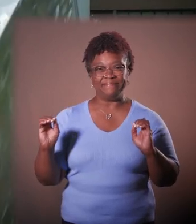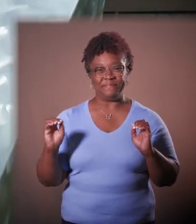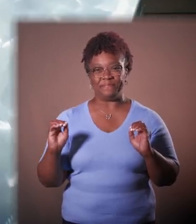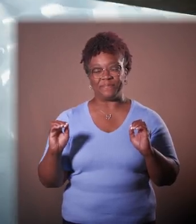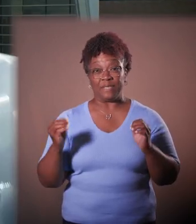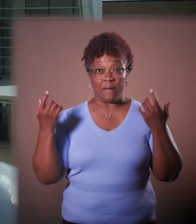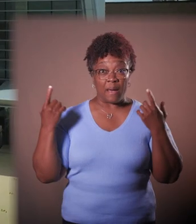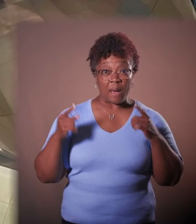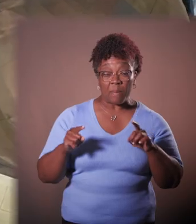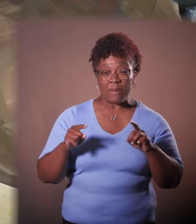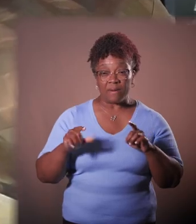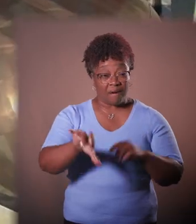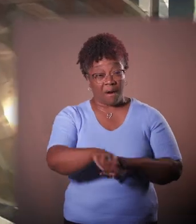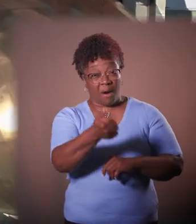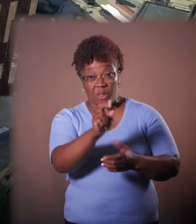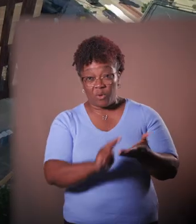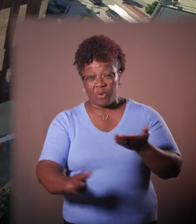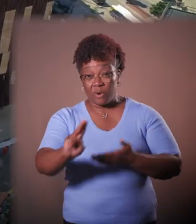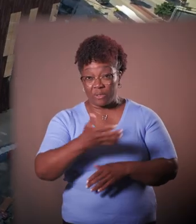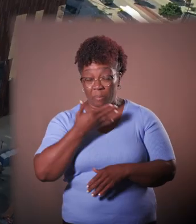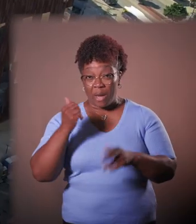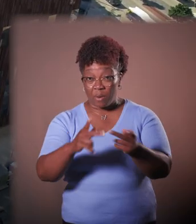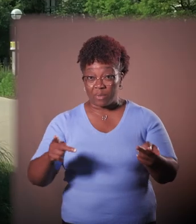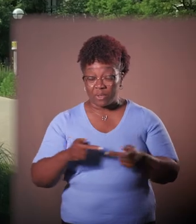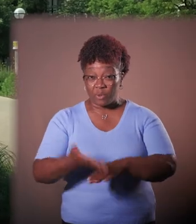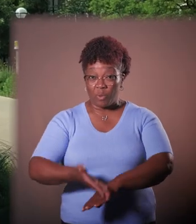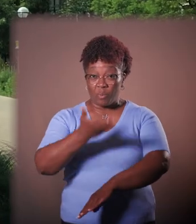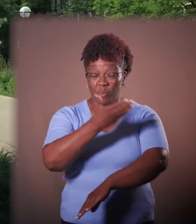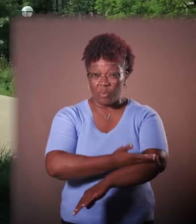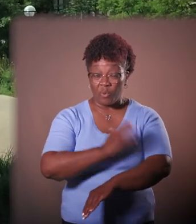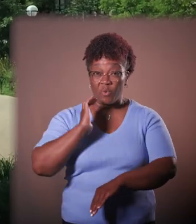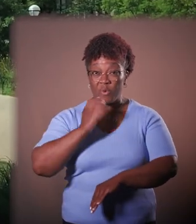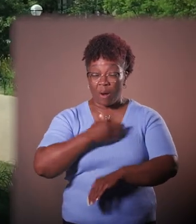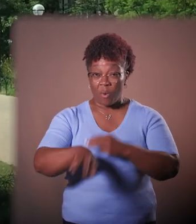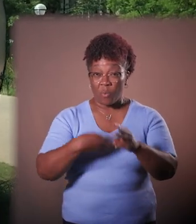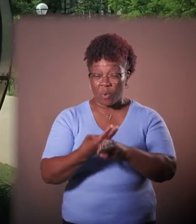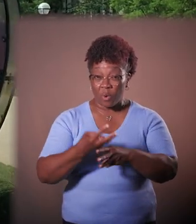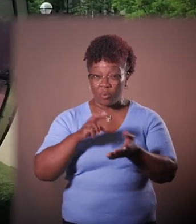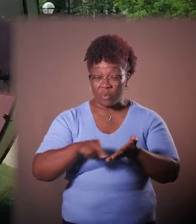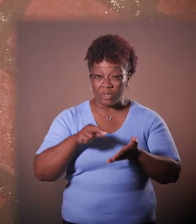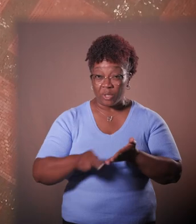And therefore, no university is better positioned to improve our world through research and innovation.